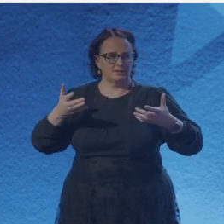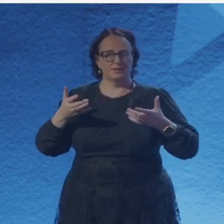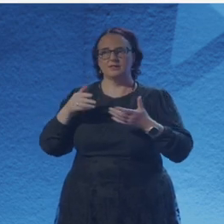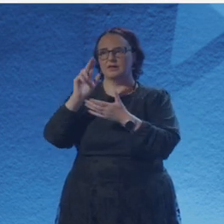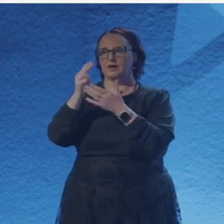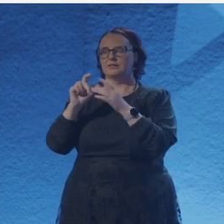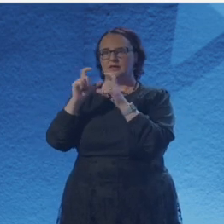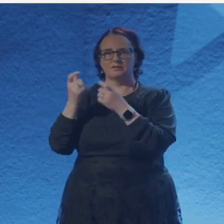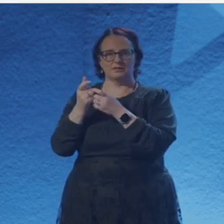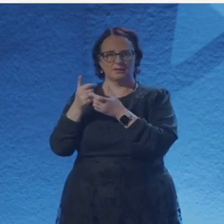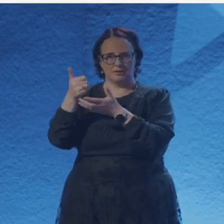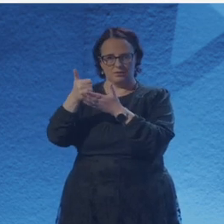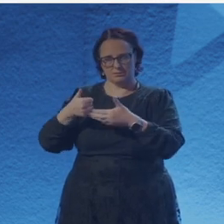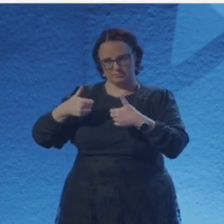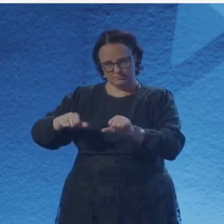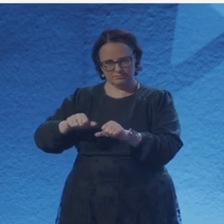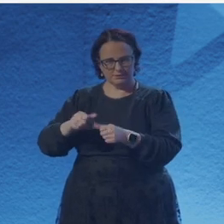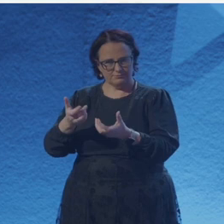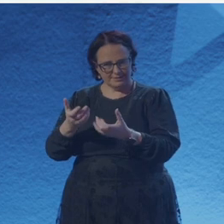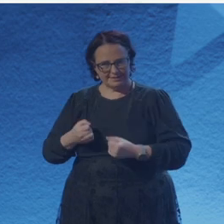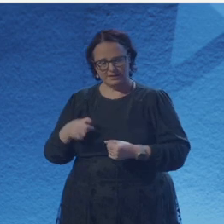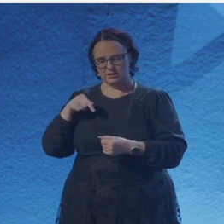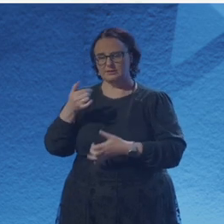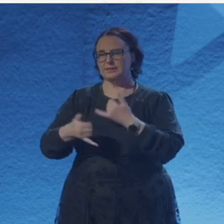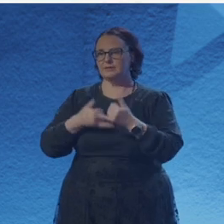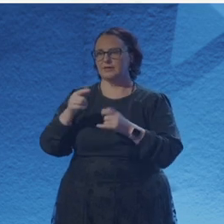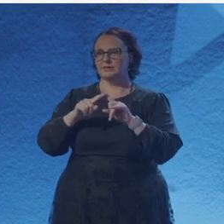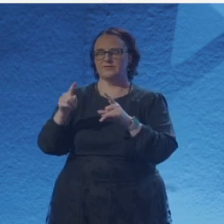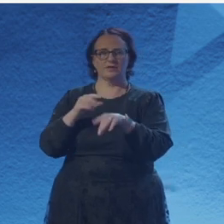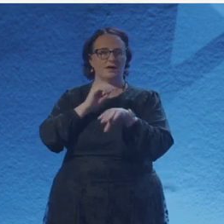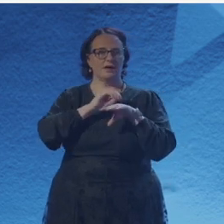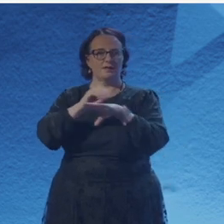with the creation of new work, creating new poems inspired by other physicists,